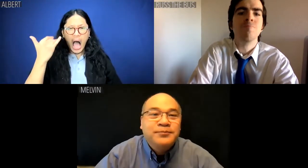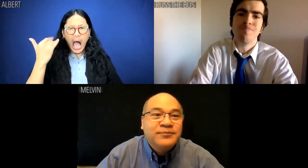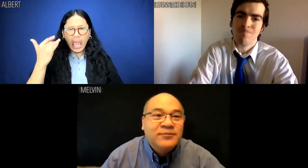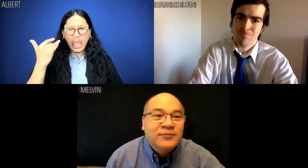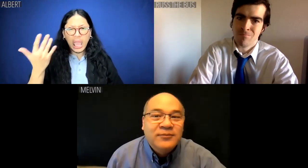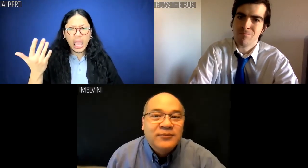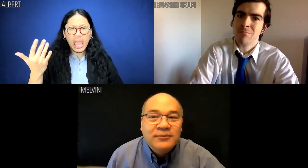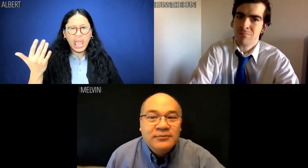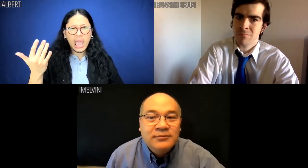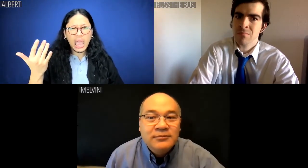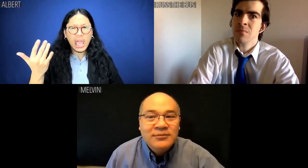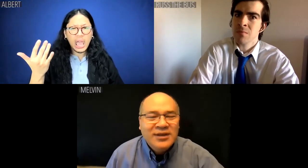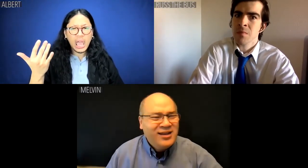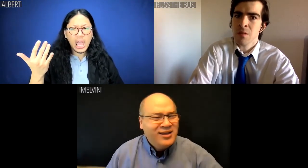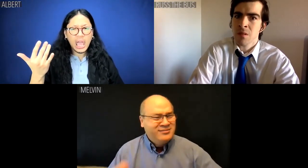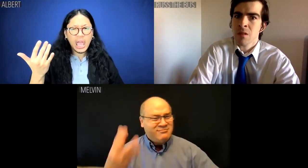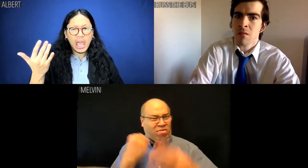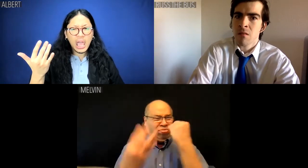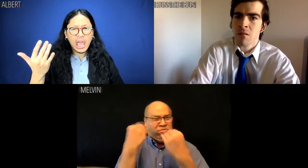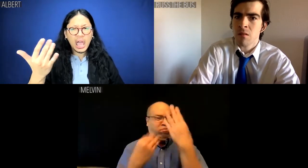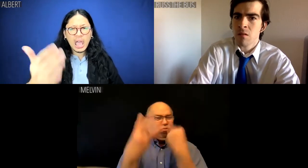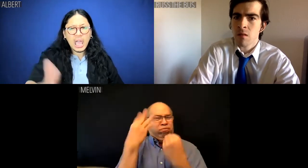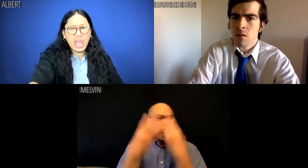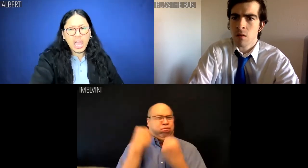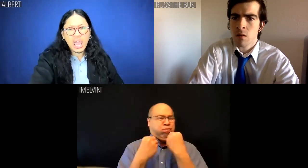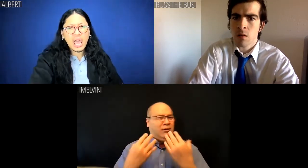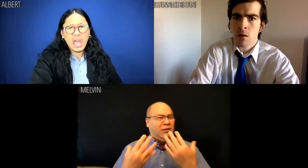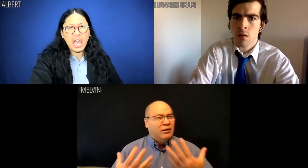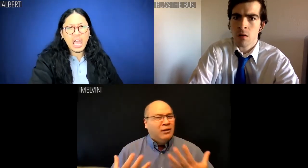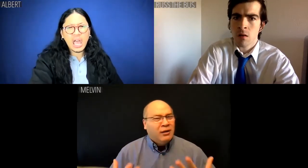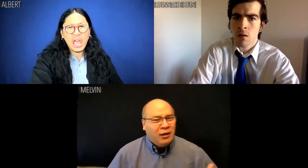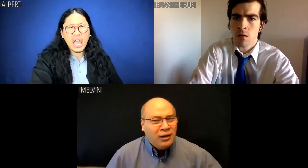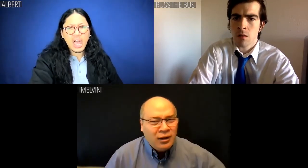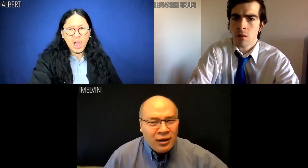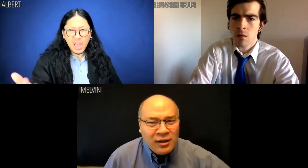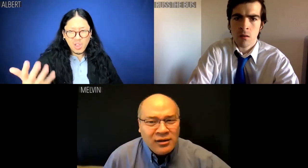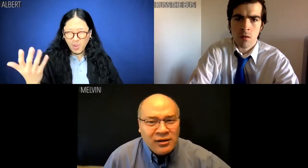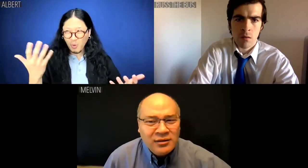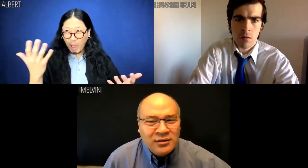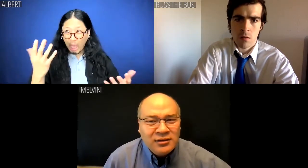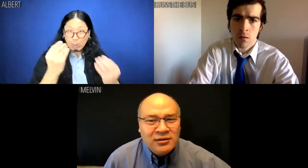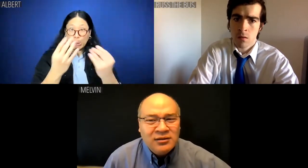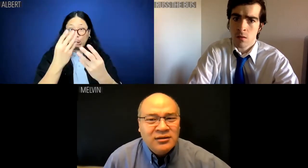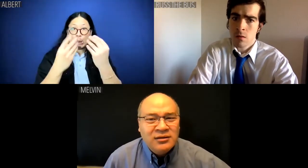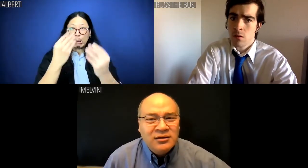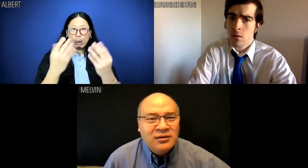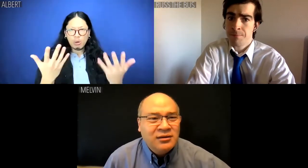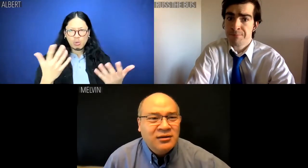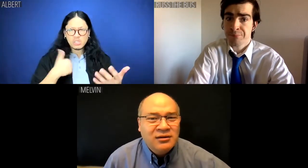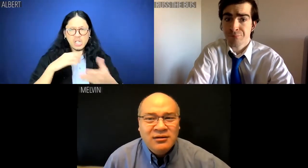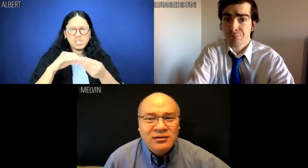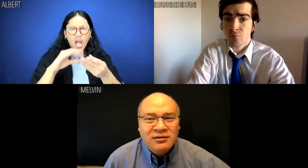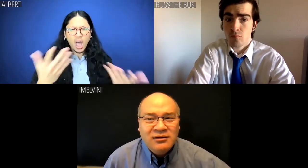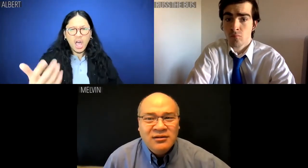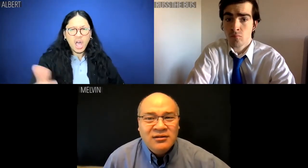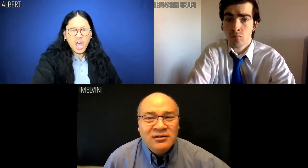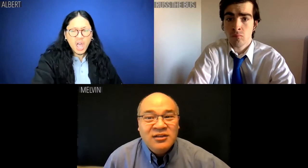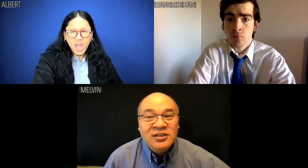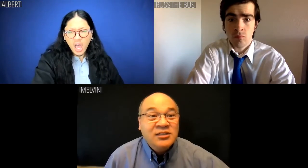Albert: Why, though? Melvin: Don't talk to me that way! Albert: What way? What did I say?